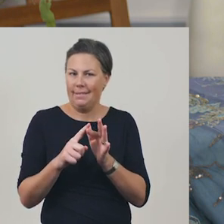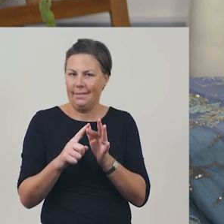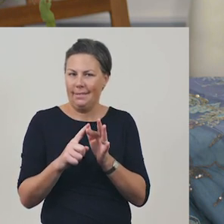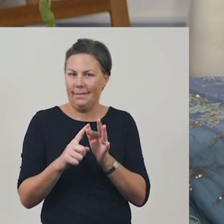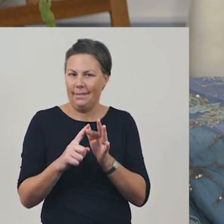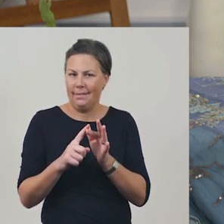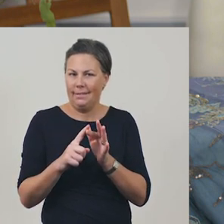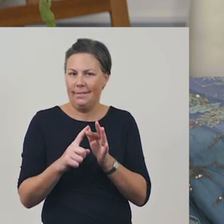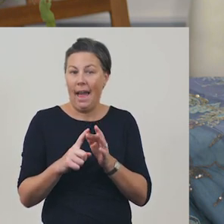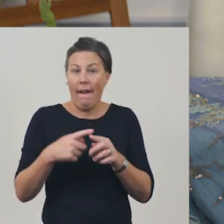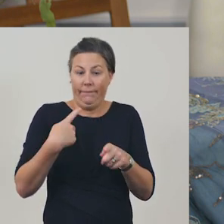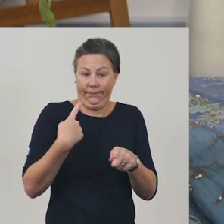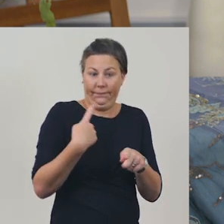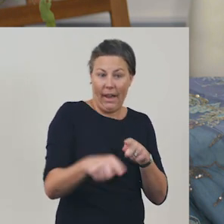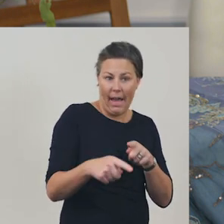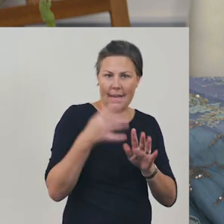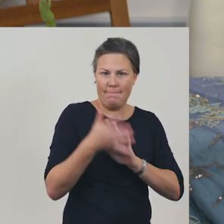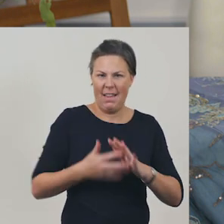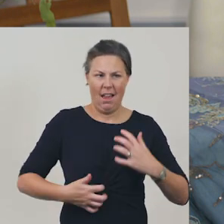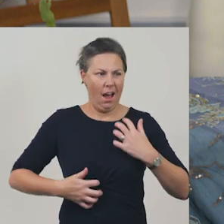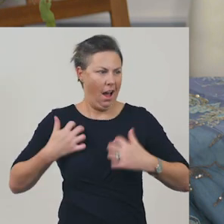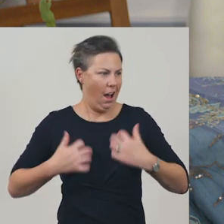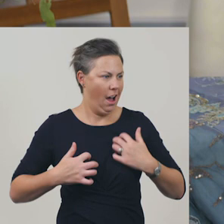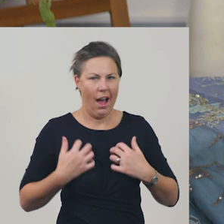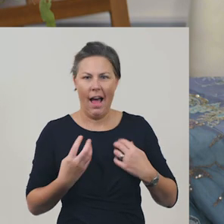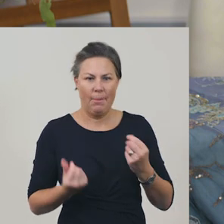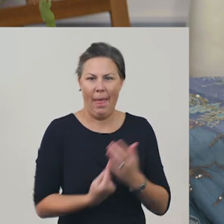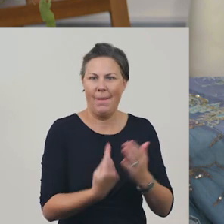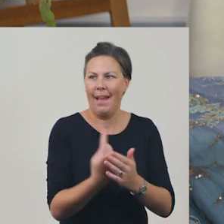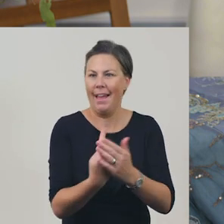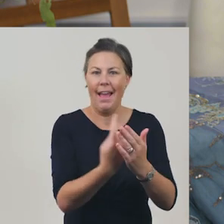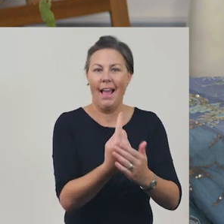I used a faster pace to show action and then I slowed it down,